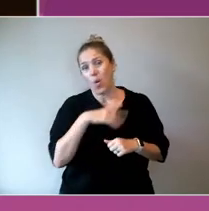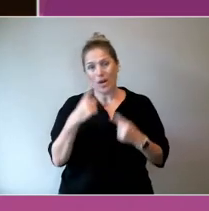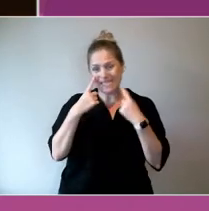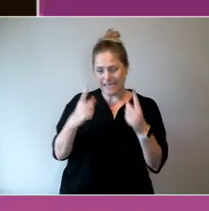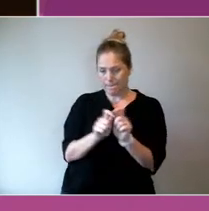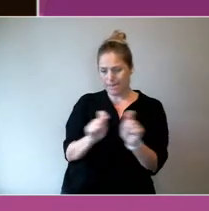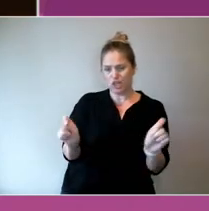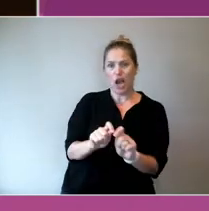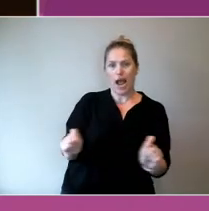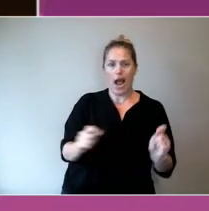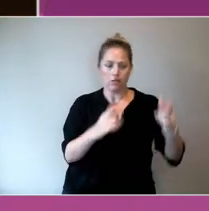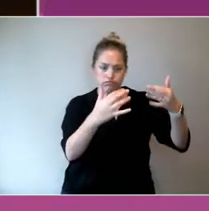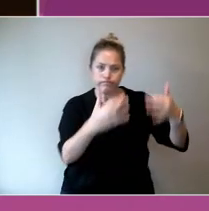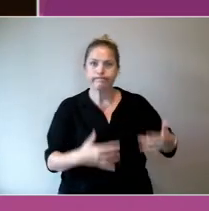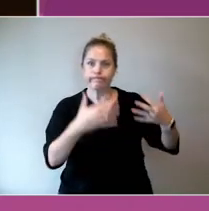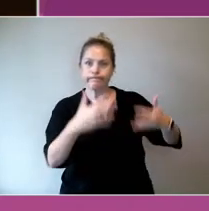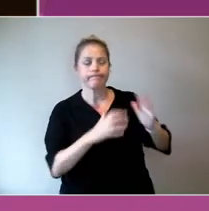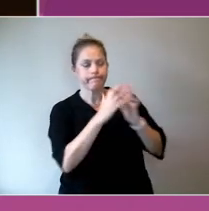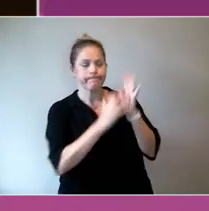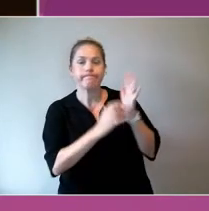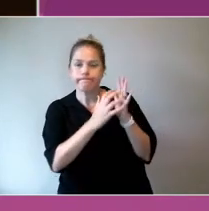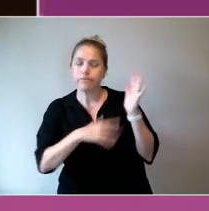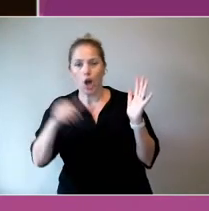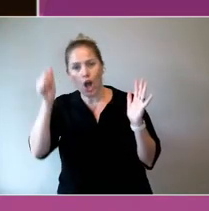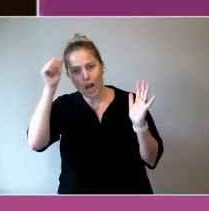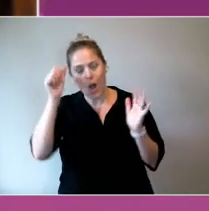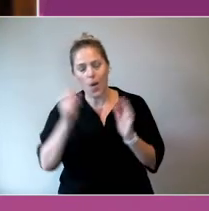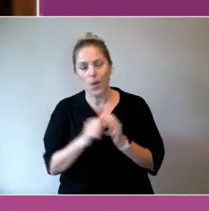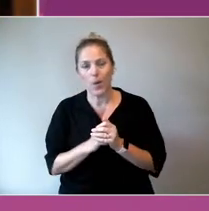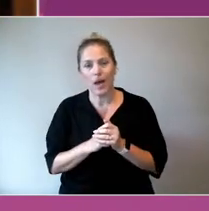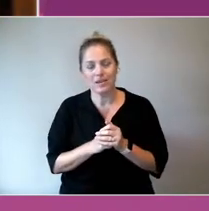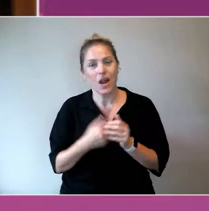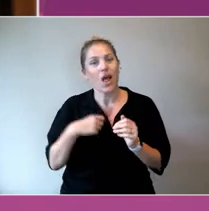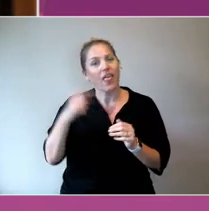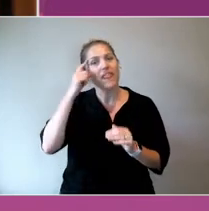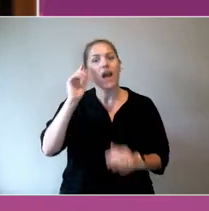Listening to the answers on the previous question about how - I think there's a well known example